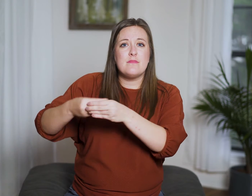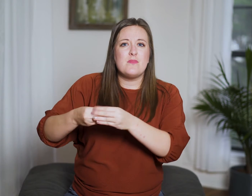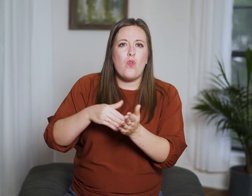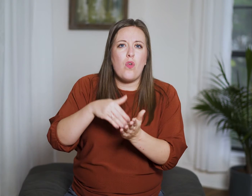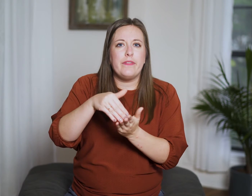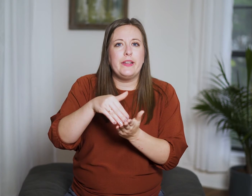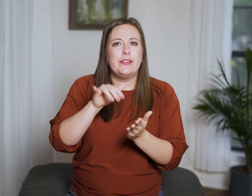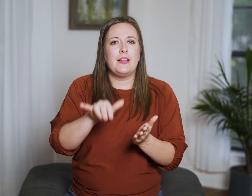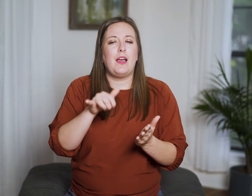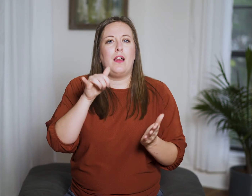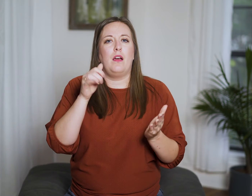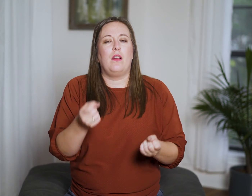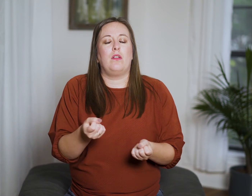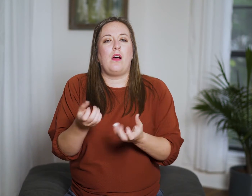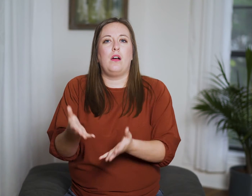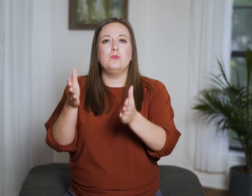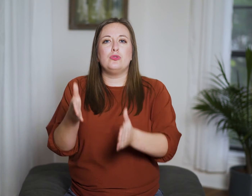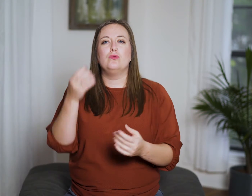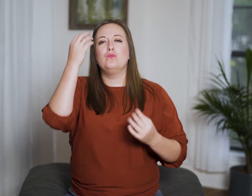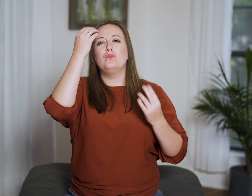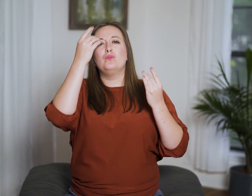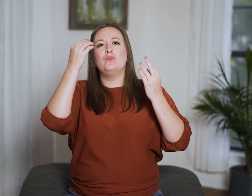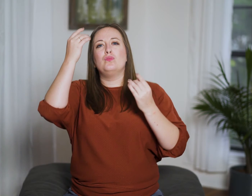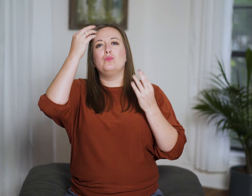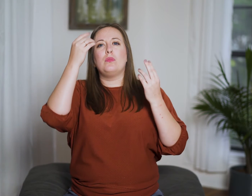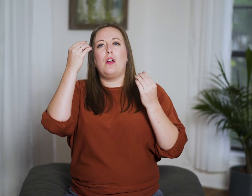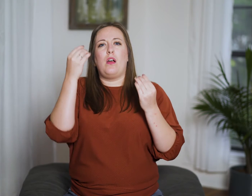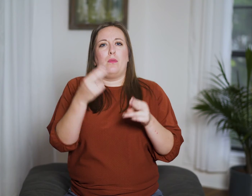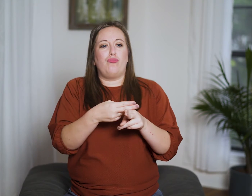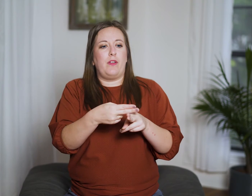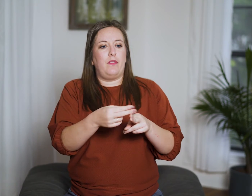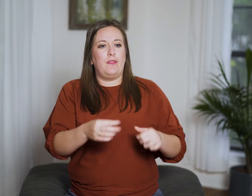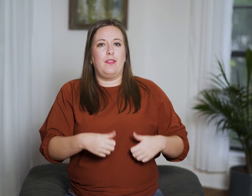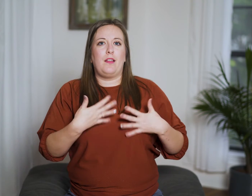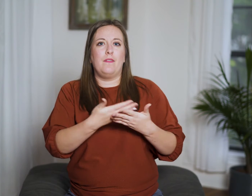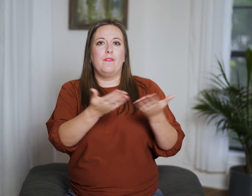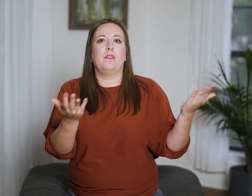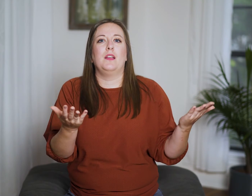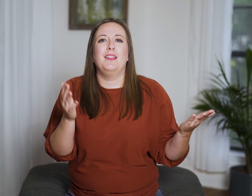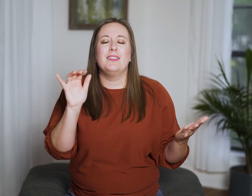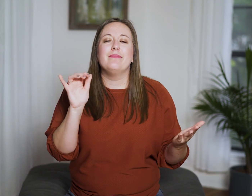that often causes a person to reflect on the brevity of life.